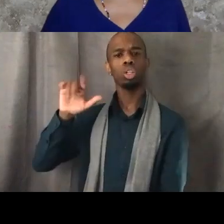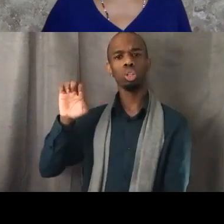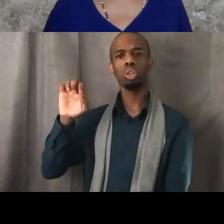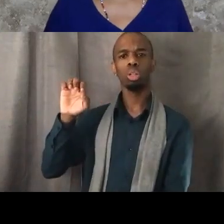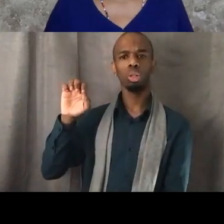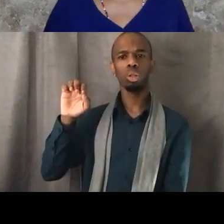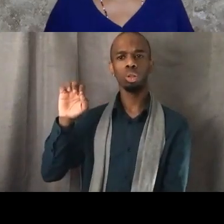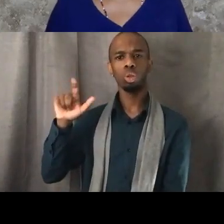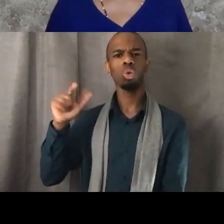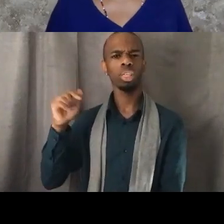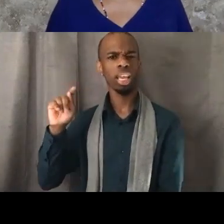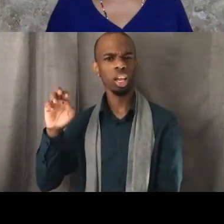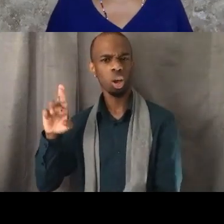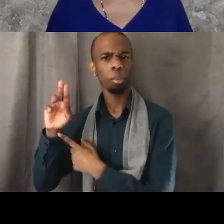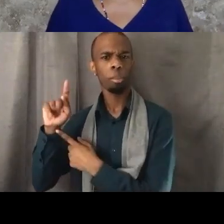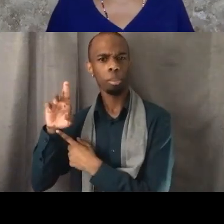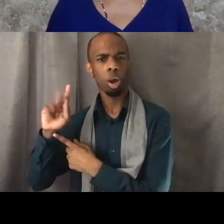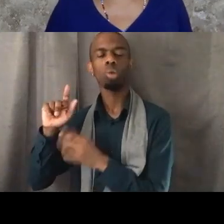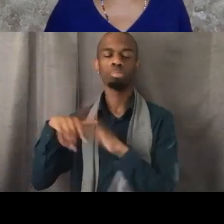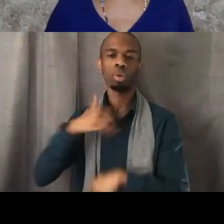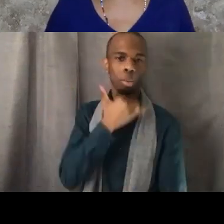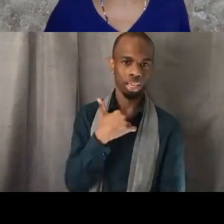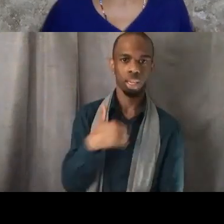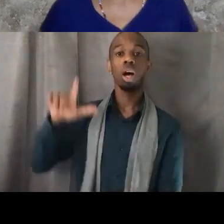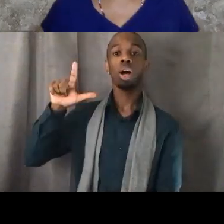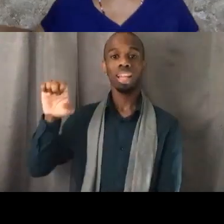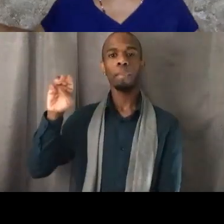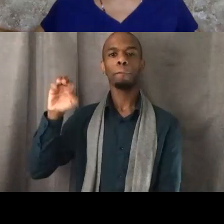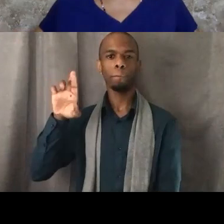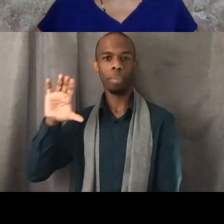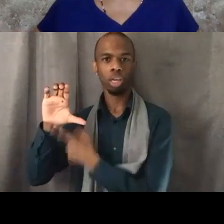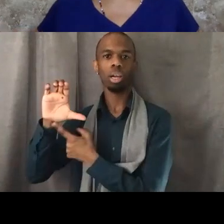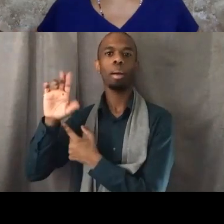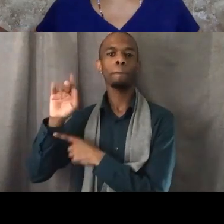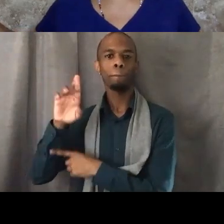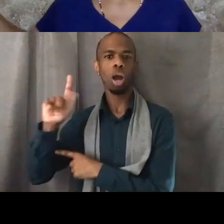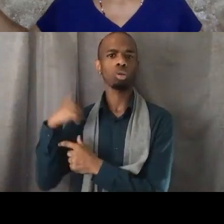And we got to Leimert Park about 10 o'clock and there were lots of folks, maybe nine